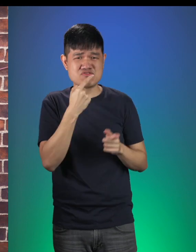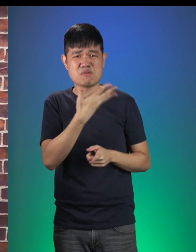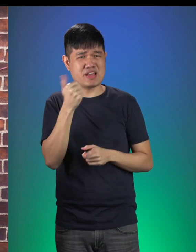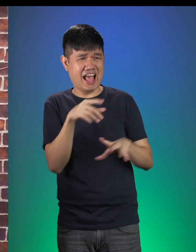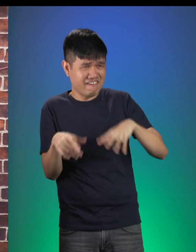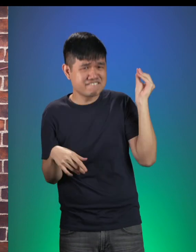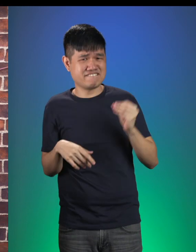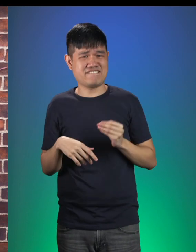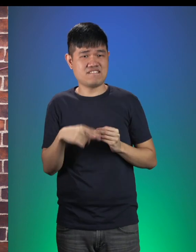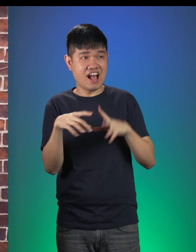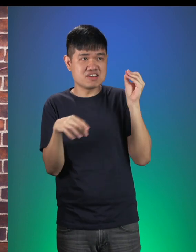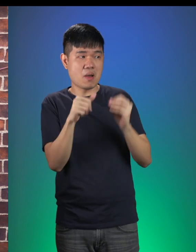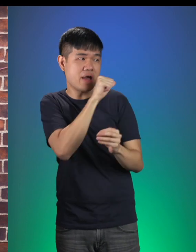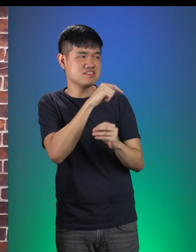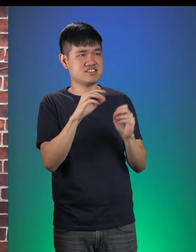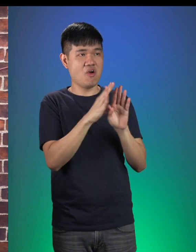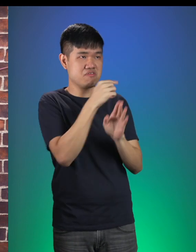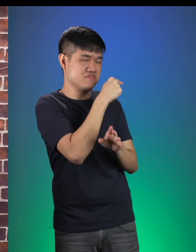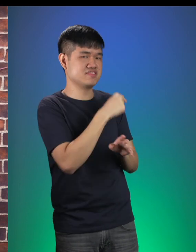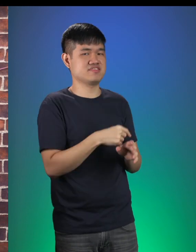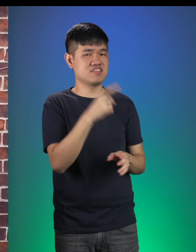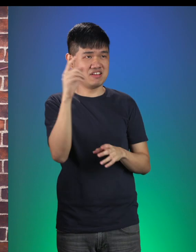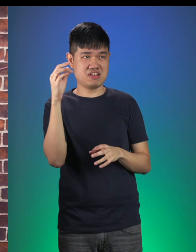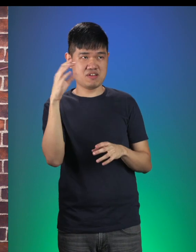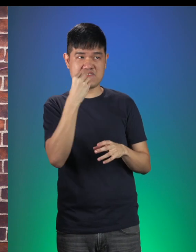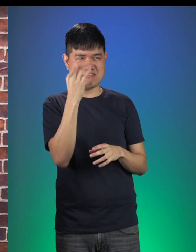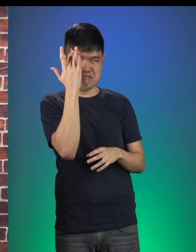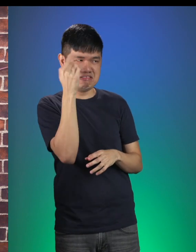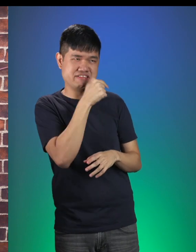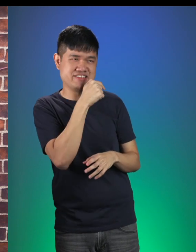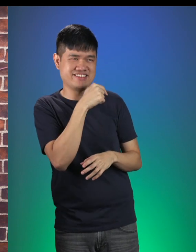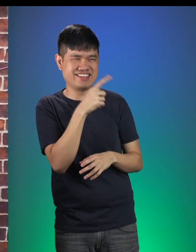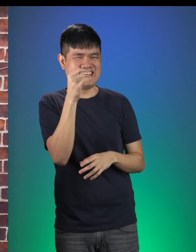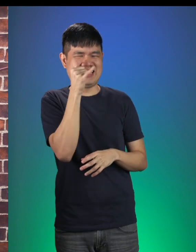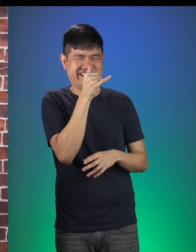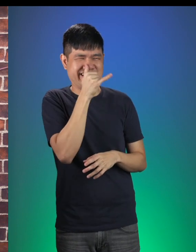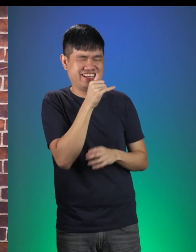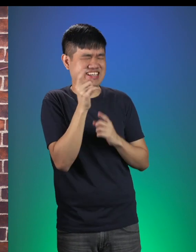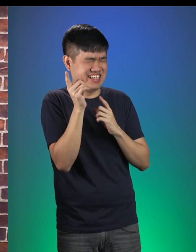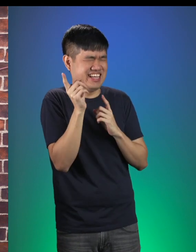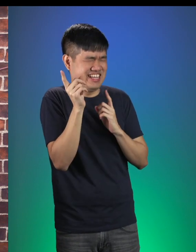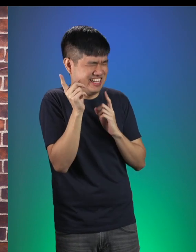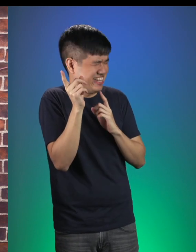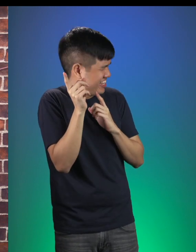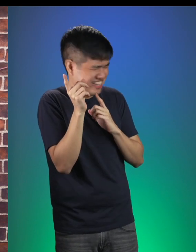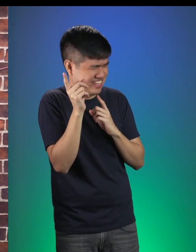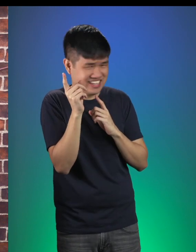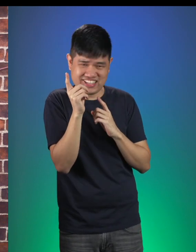You can leave by the back door! The Big Bad Wolf doesn’t know about it! He’s too silly to find out! [pig snorts]